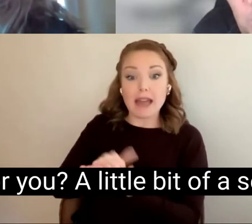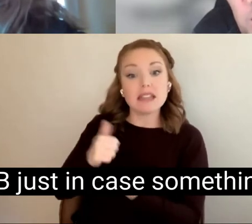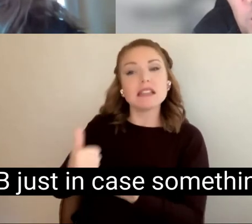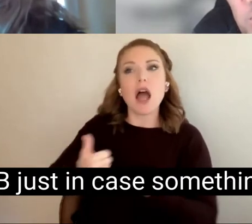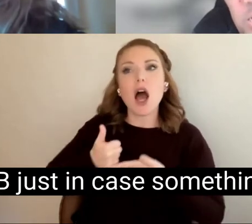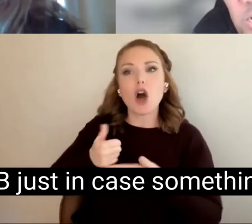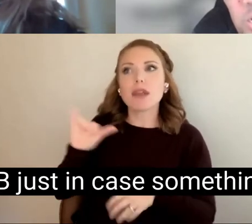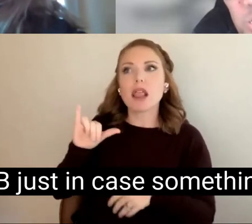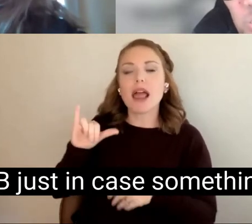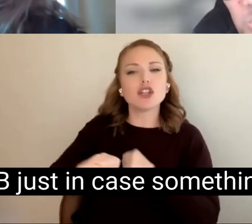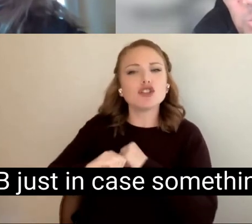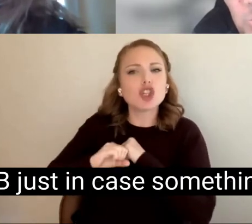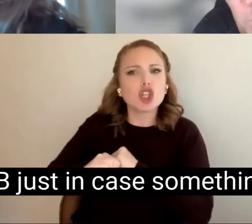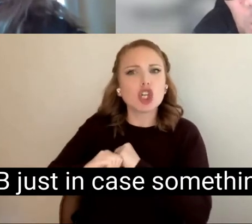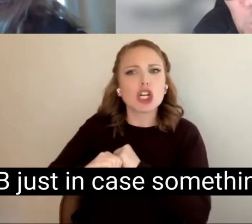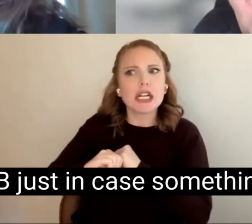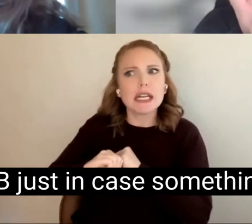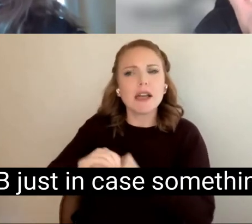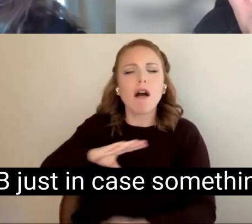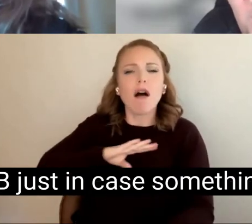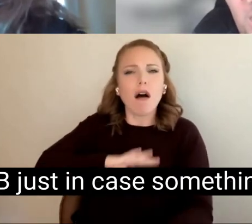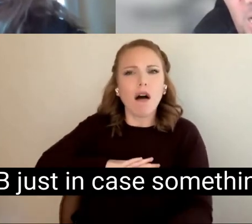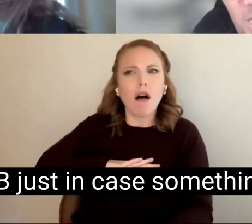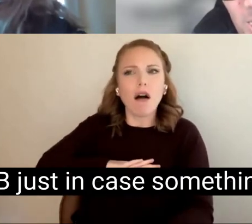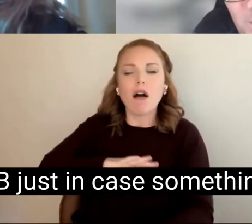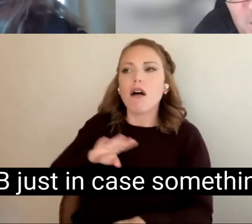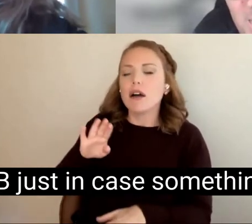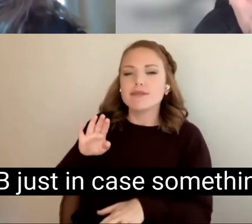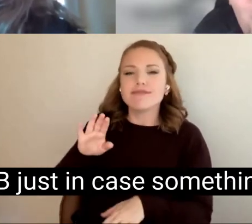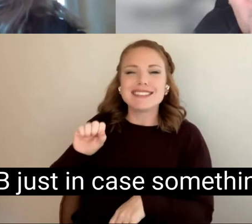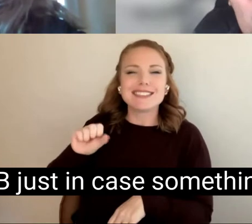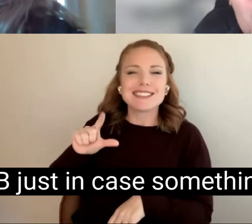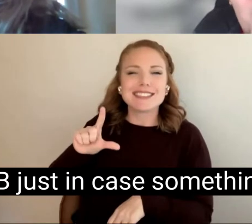Flashpoint B just in case something happen